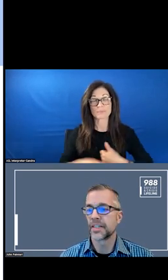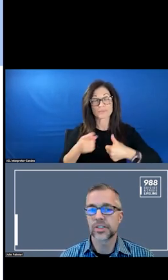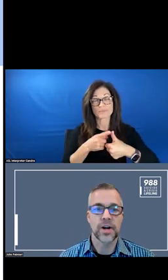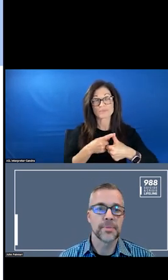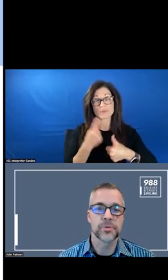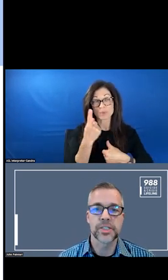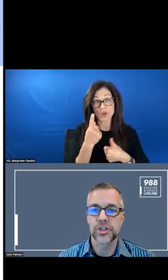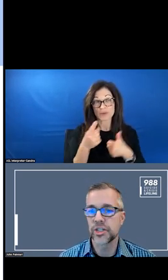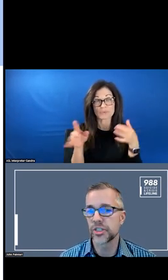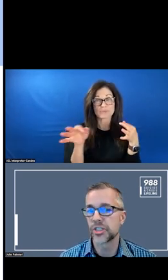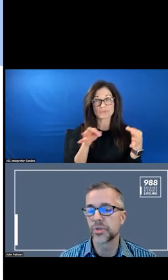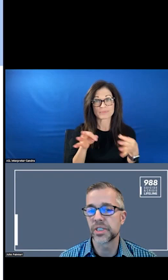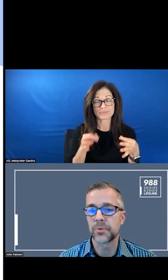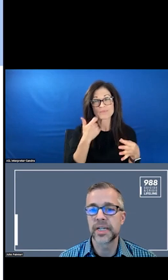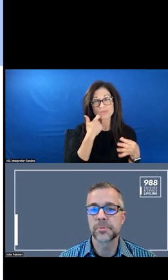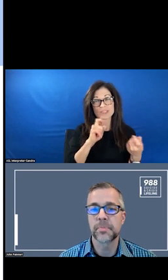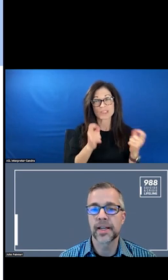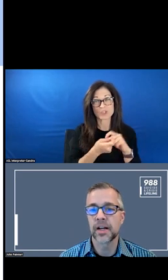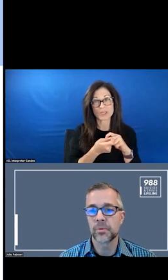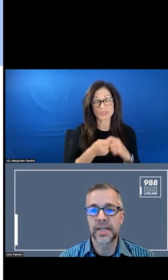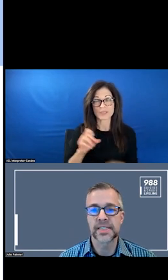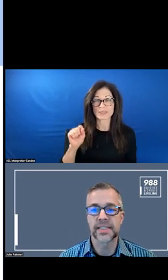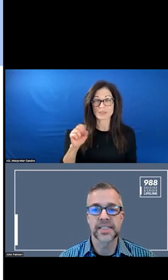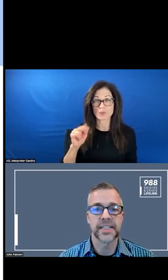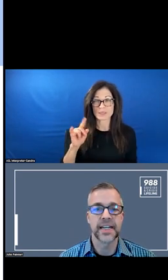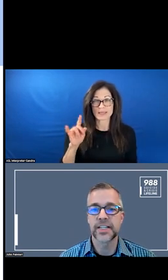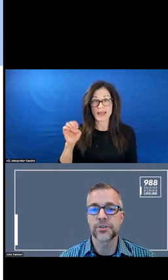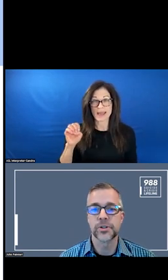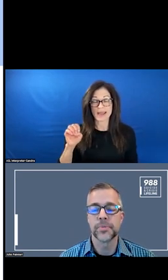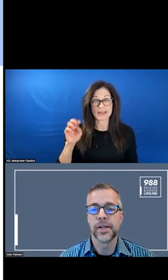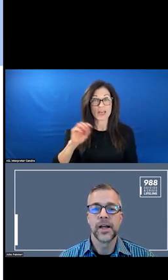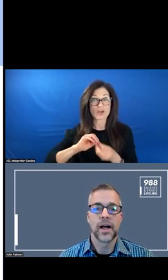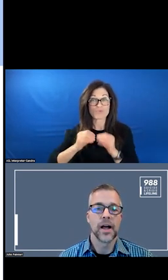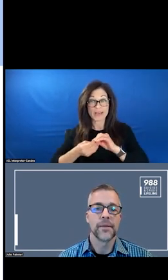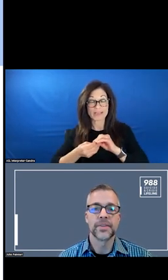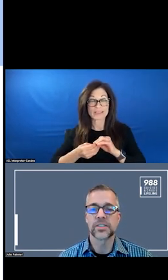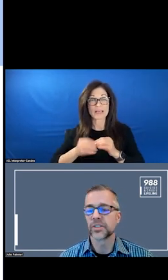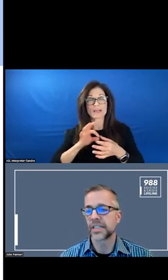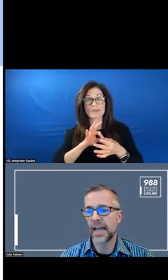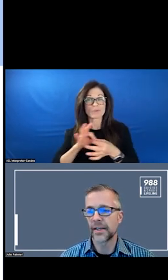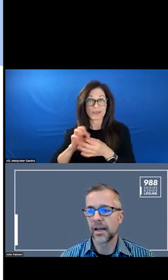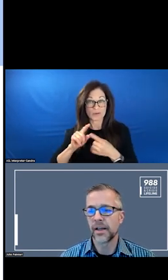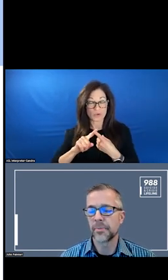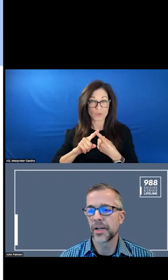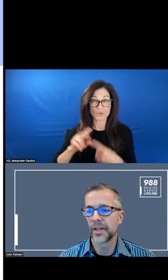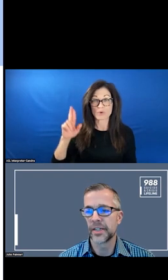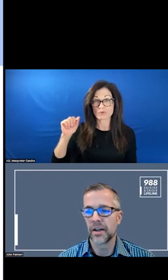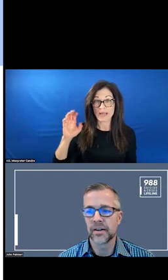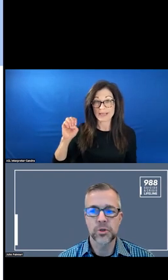THAT DESCRIBES THE RATES IN RACE, ETHNICITY AND AGE LOOKS AT THE PERIOD FROM